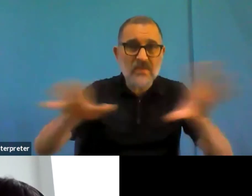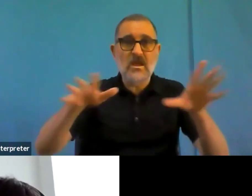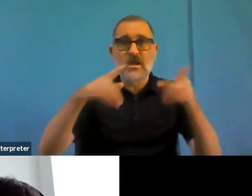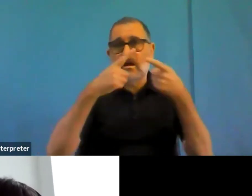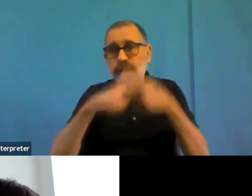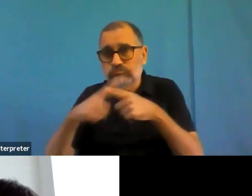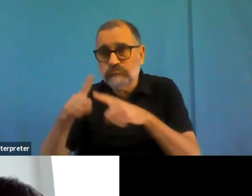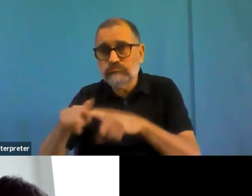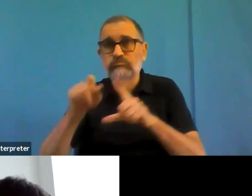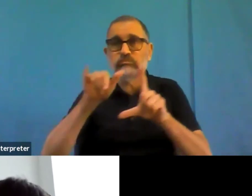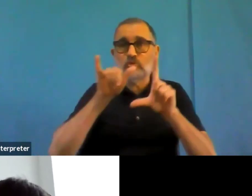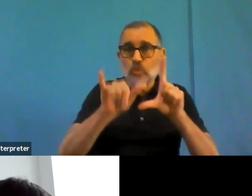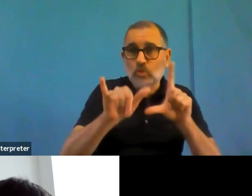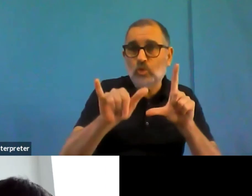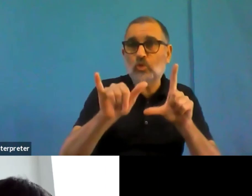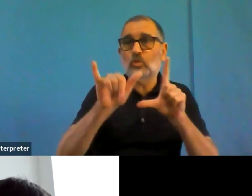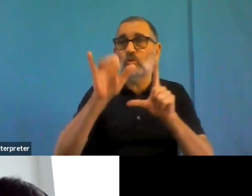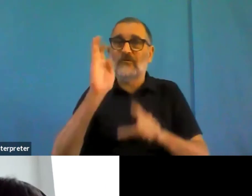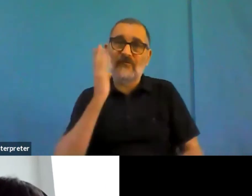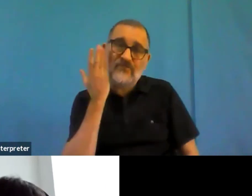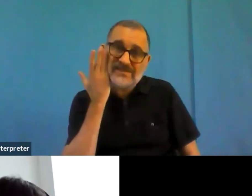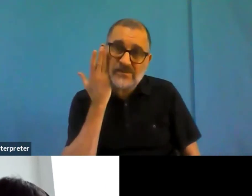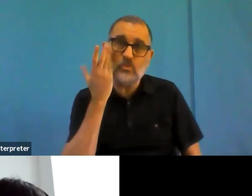channel for sharing information.